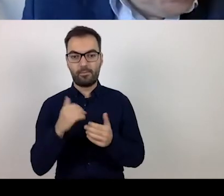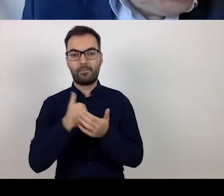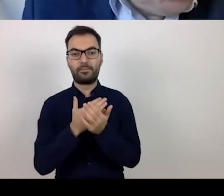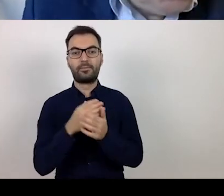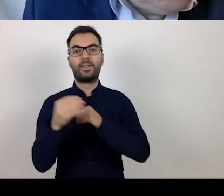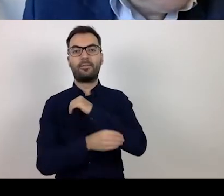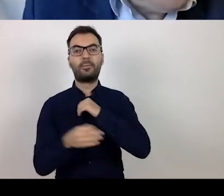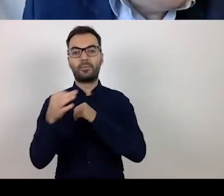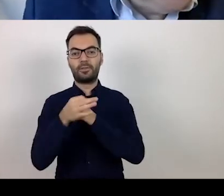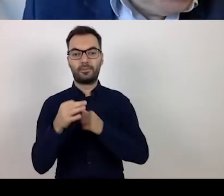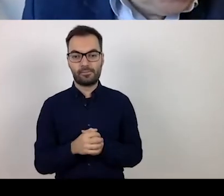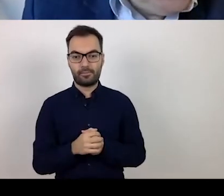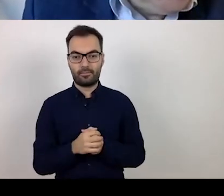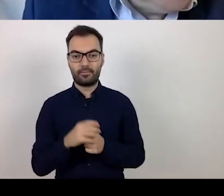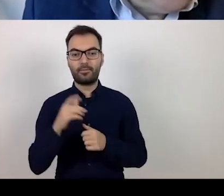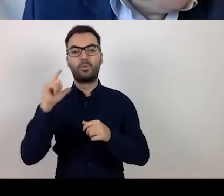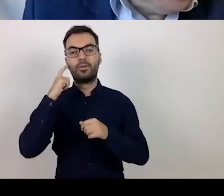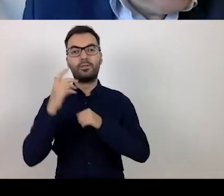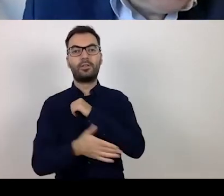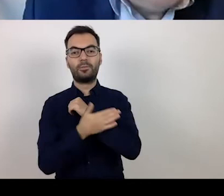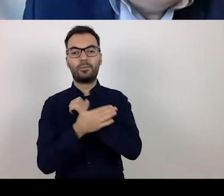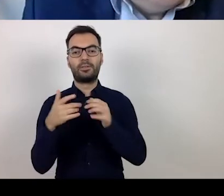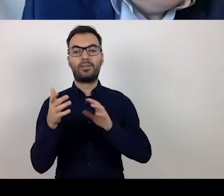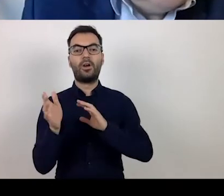is, above all, support for the healthcare sector.